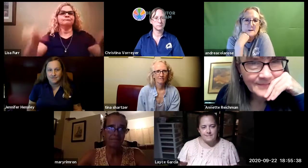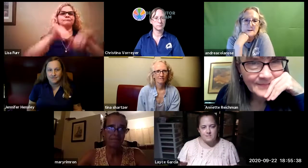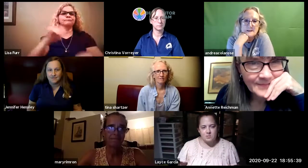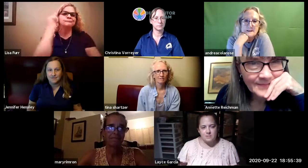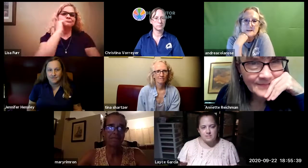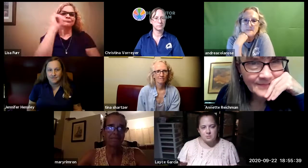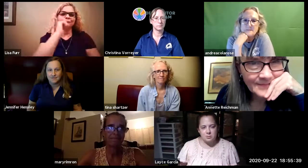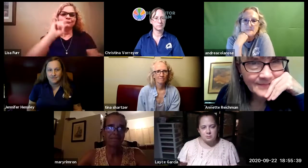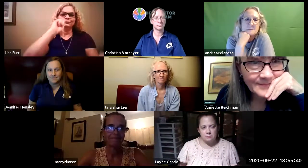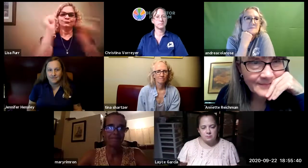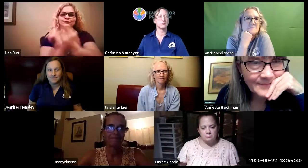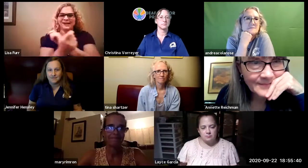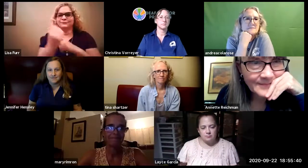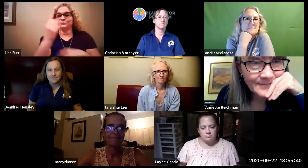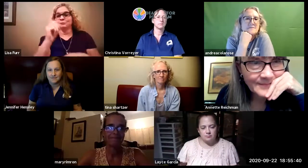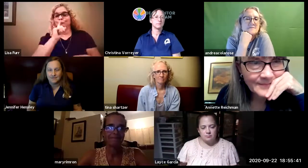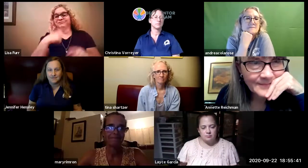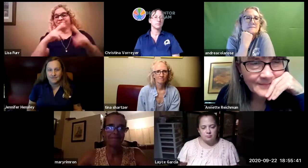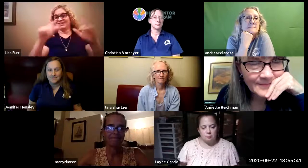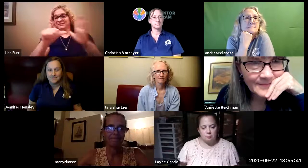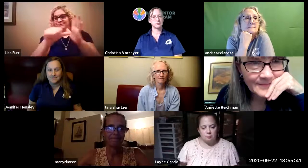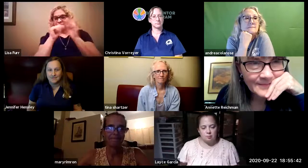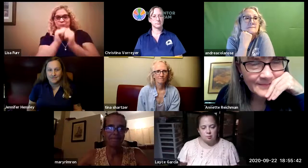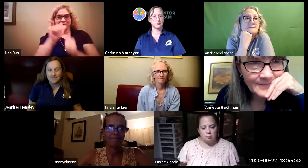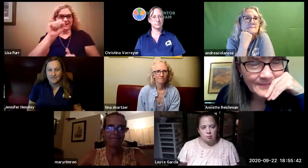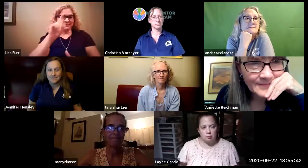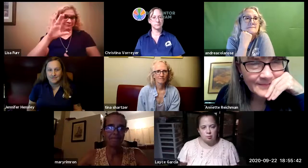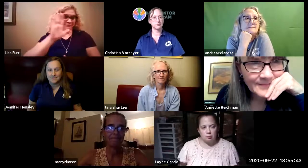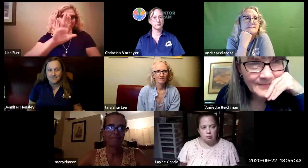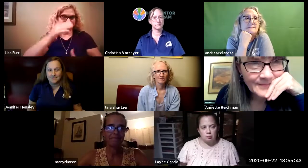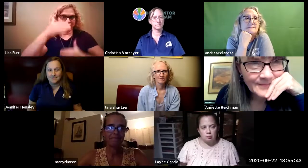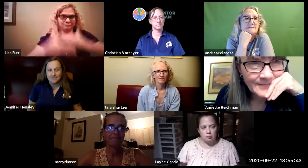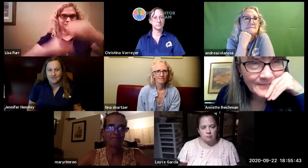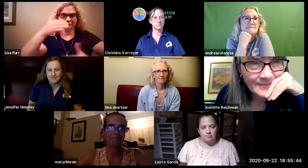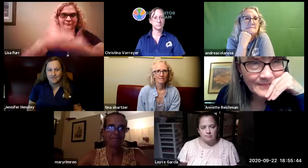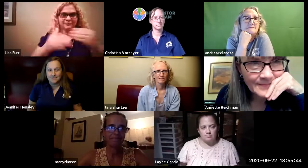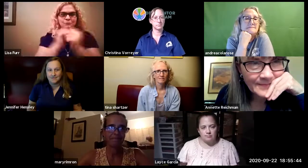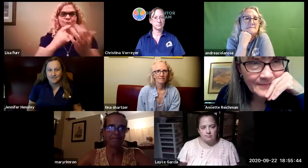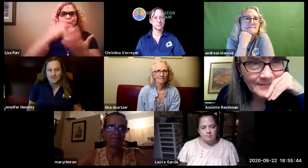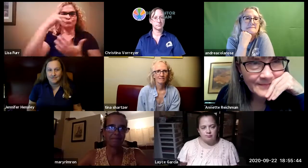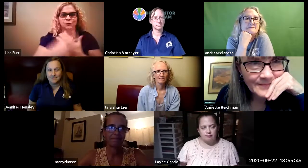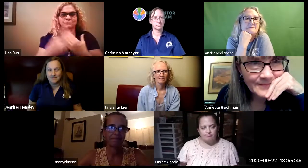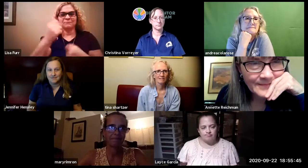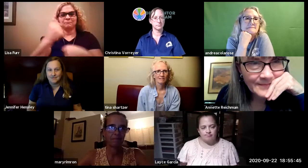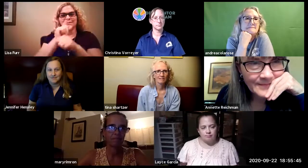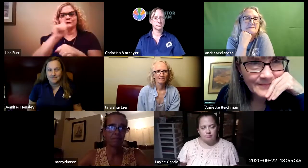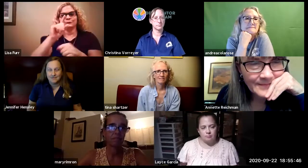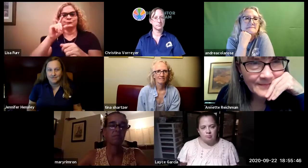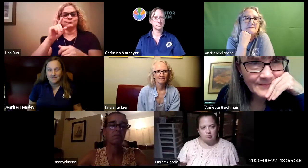shift our thinking out of that kind of every day into a new norm and i've been really